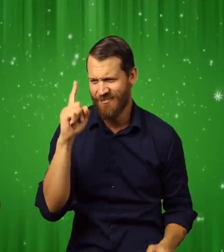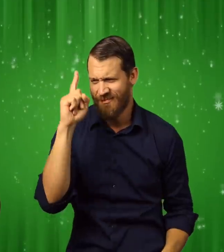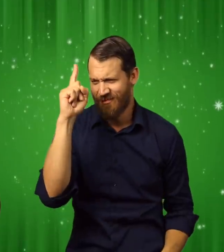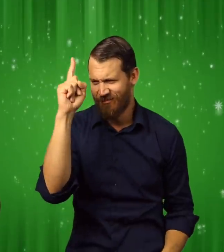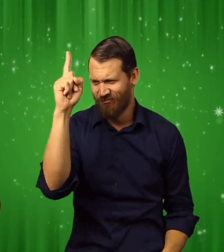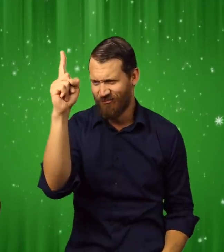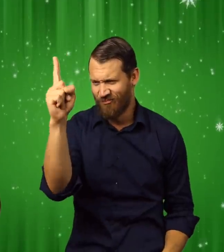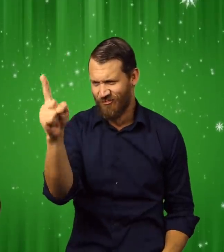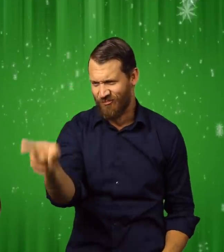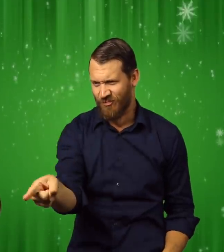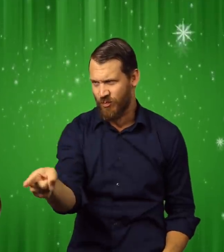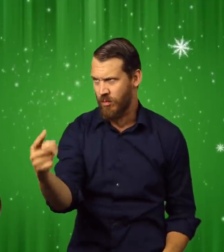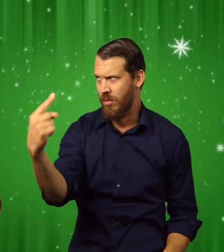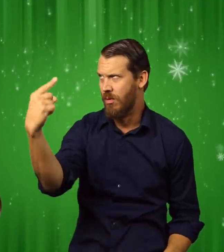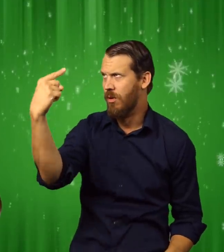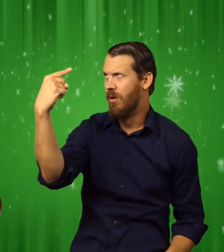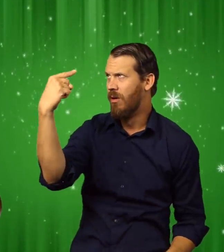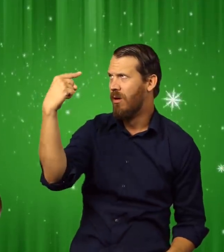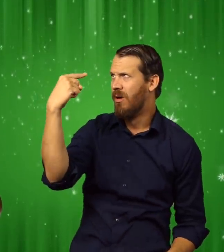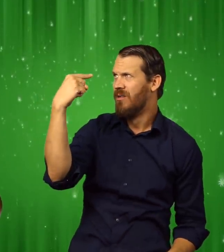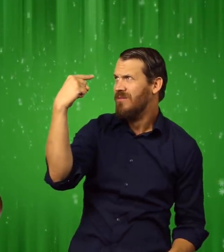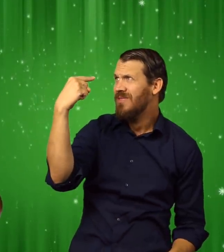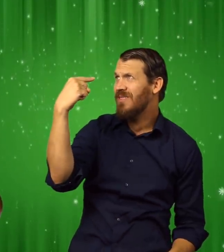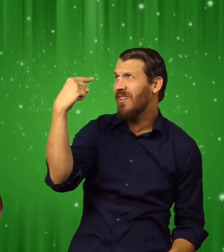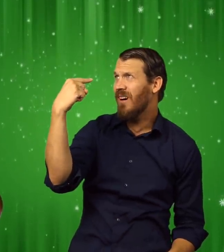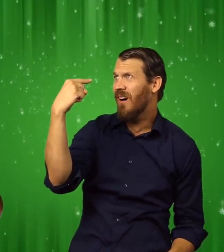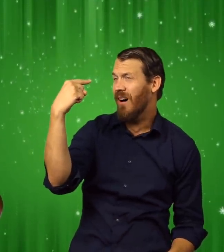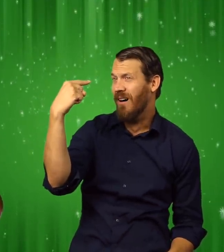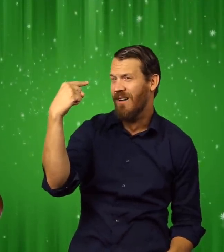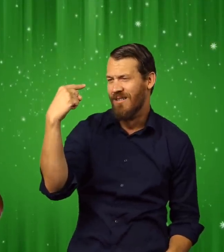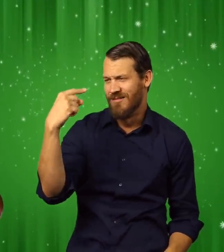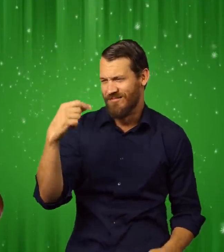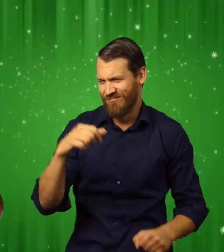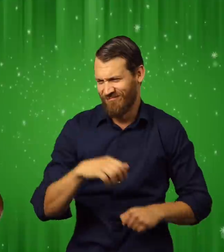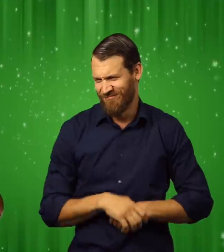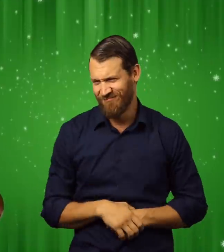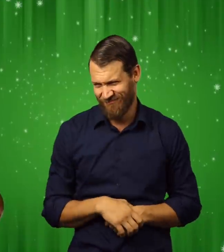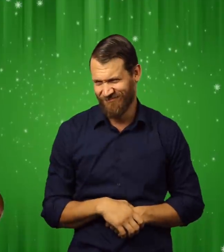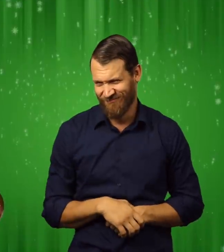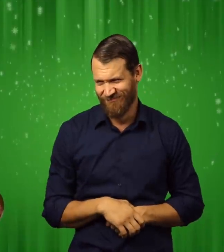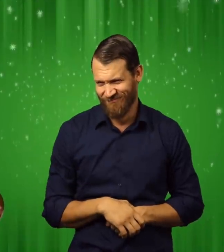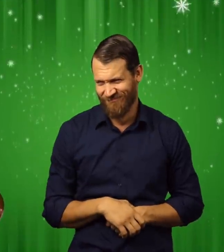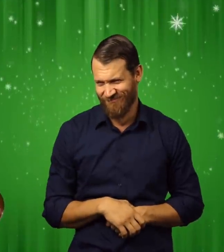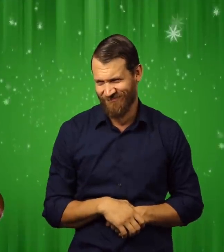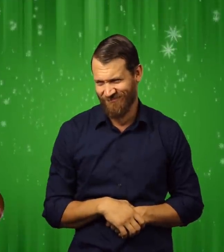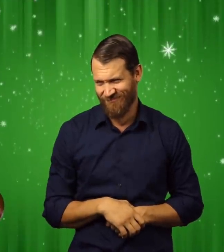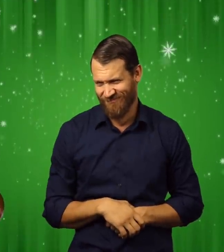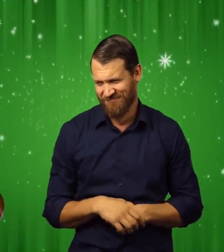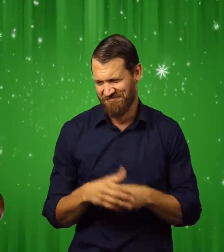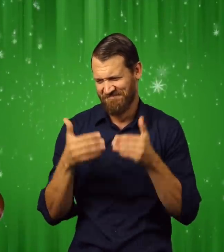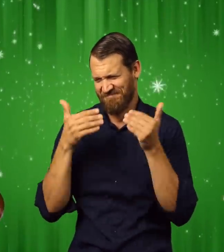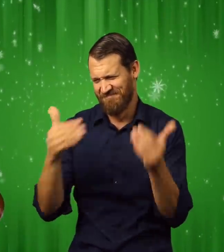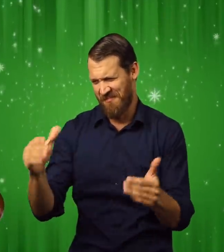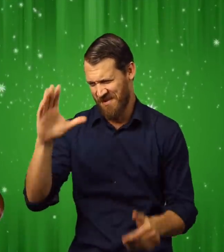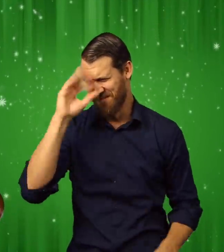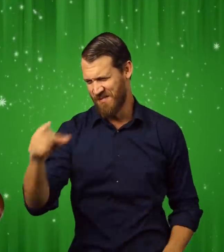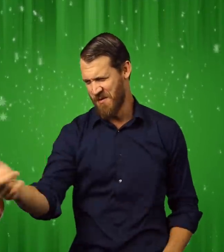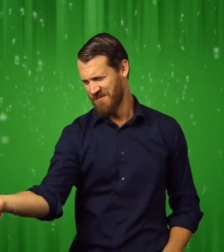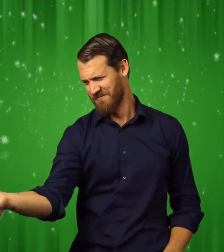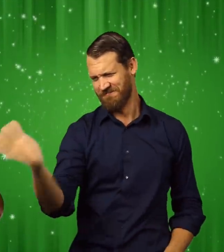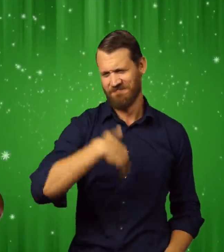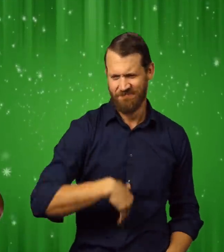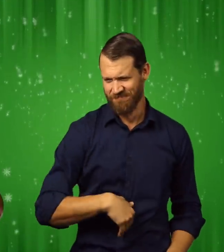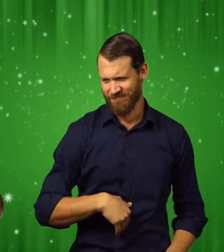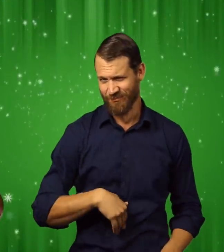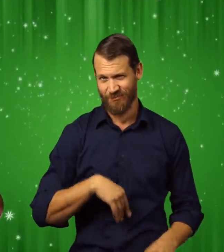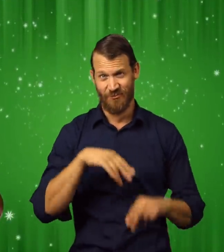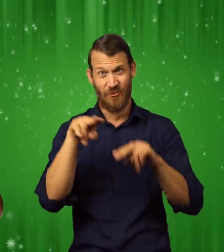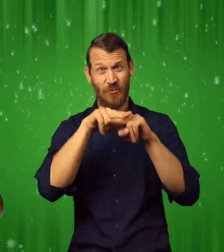He marched over to us and pointed to me, said, "Let's have this fellow here."